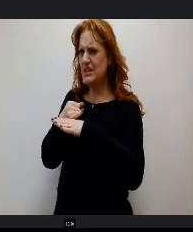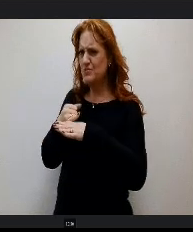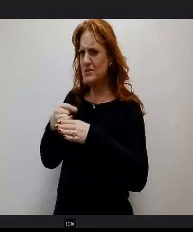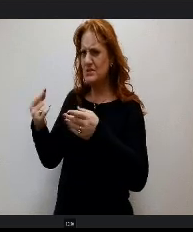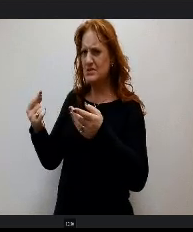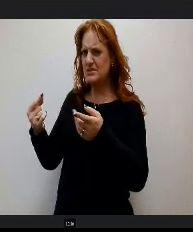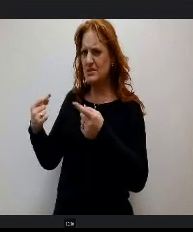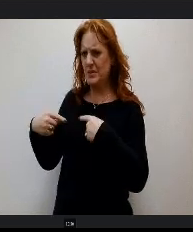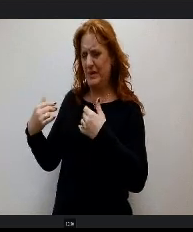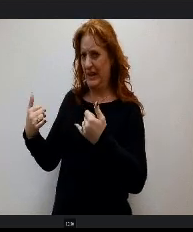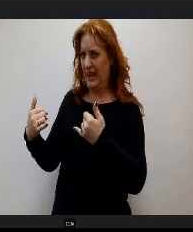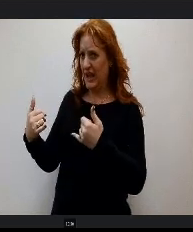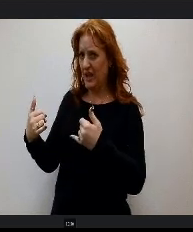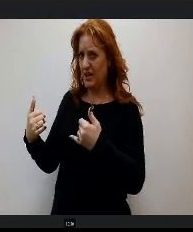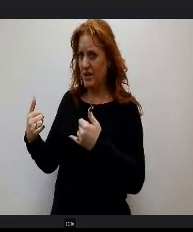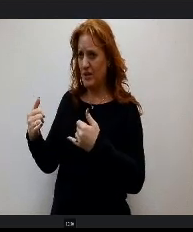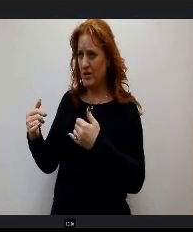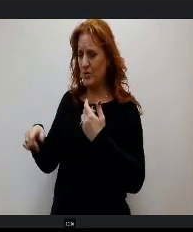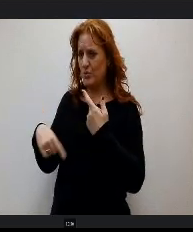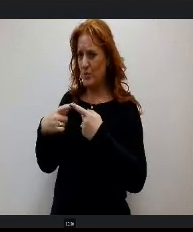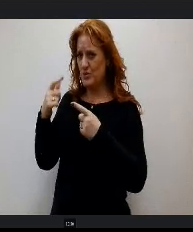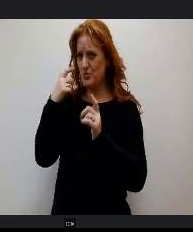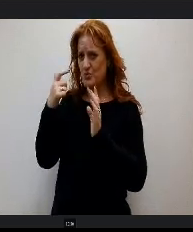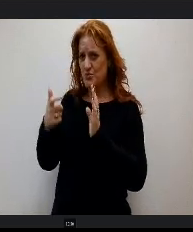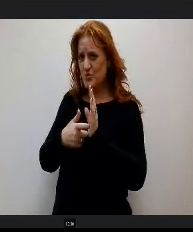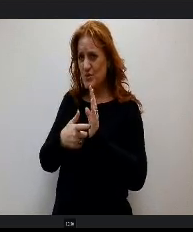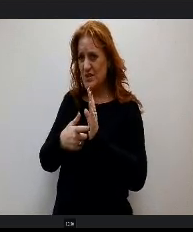When it's realized, does it get pushed back into principle or do we draw that down?